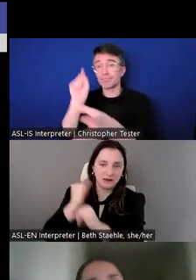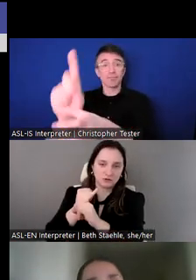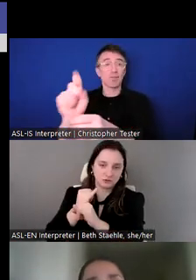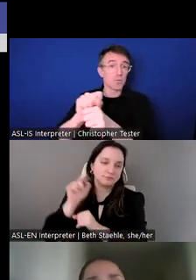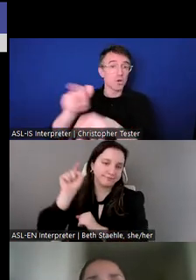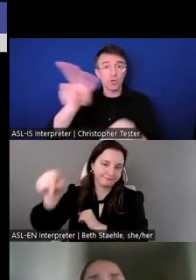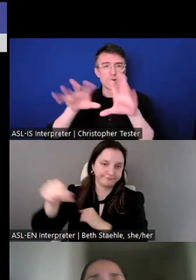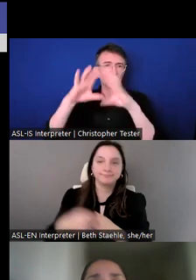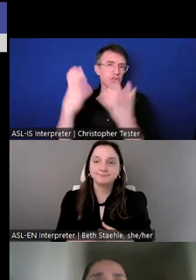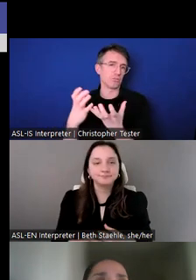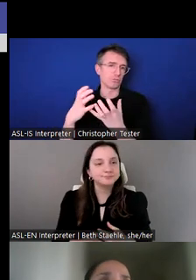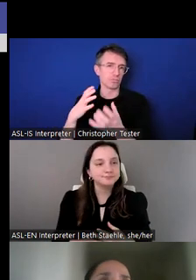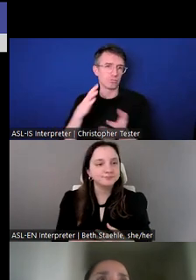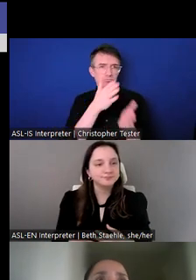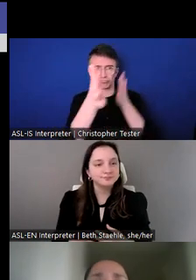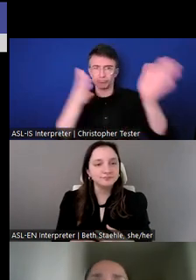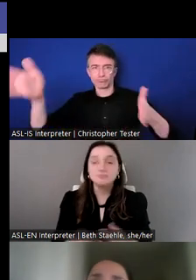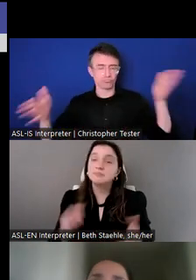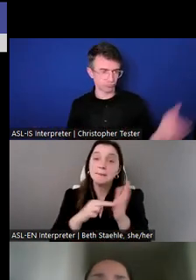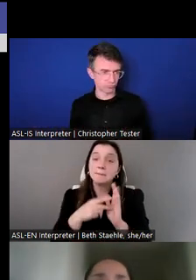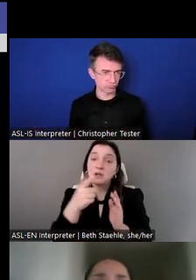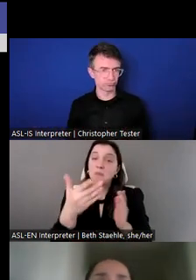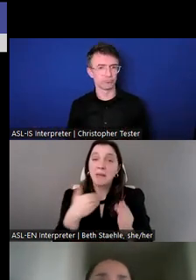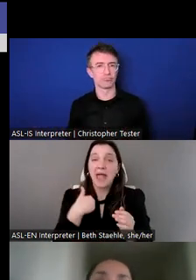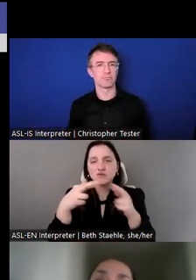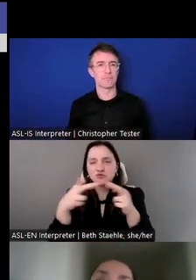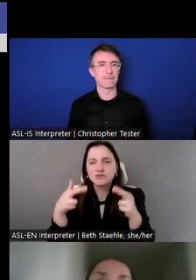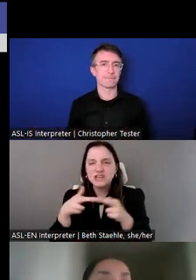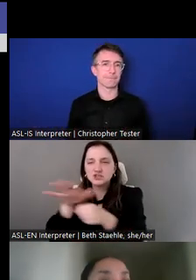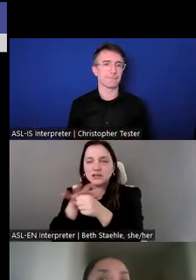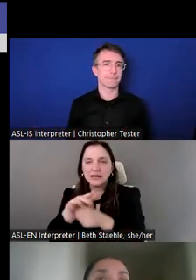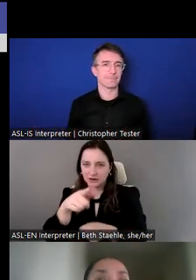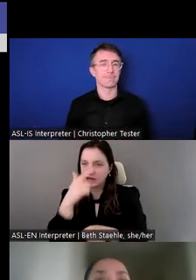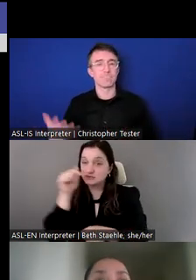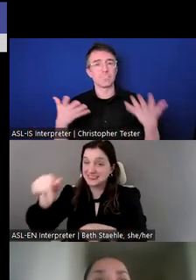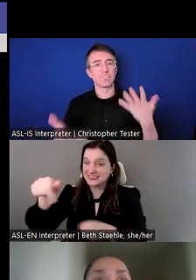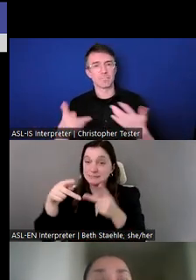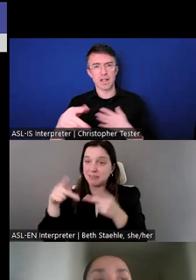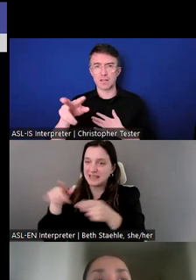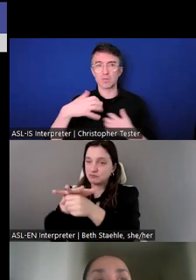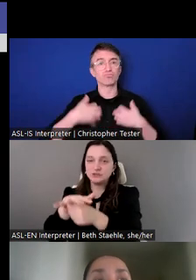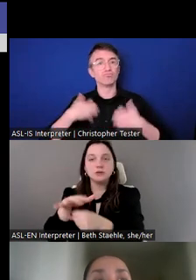So, you know, if you have regional interests, that's a perfect opportunity for you to, you